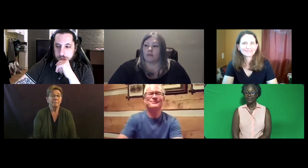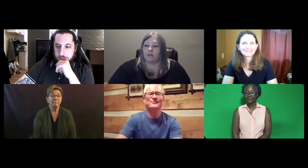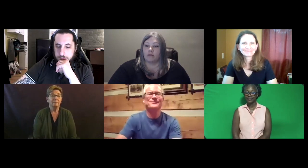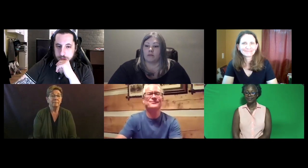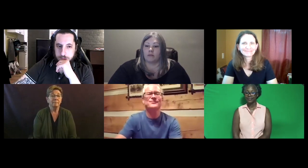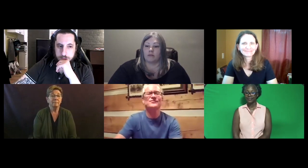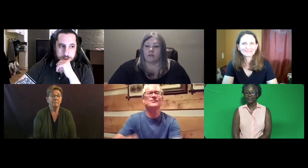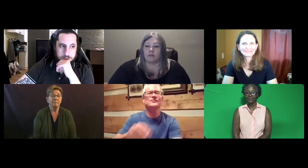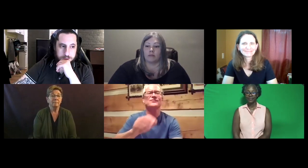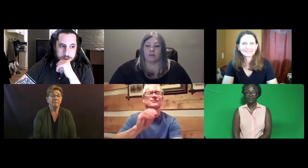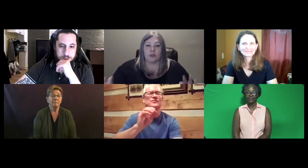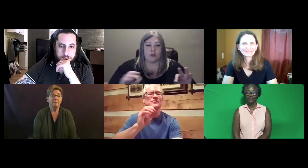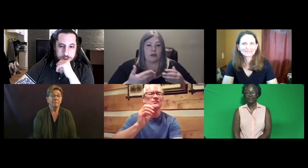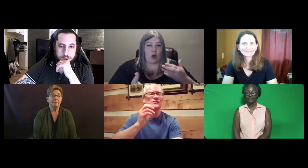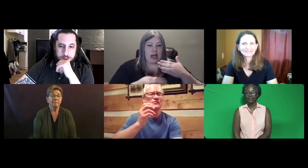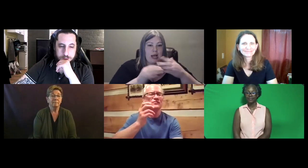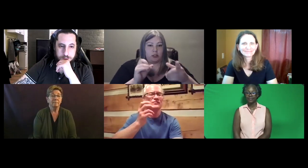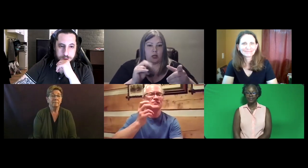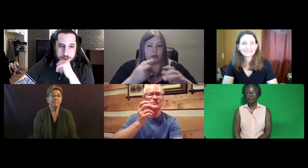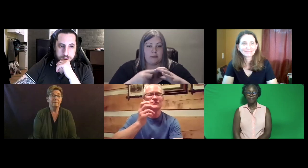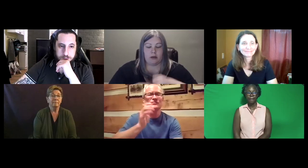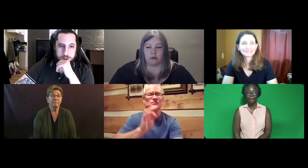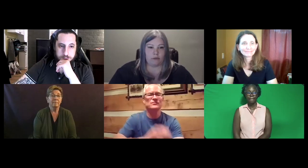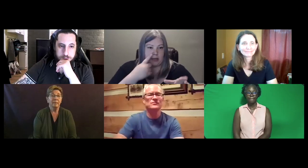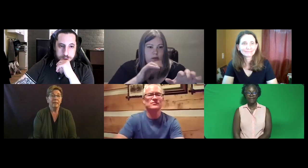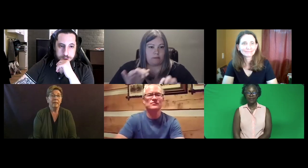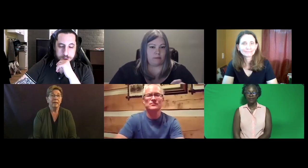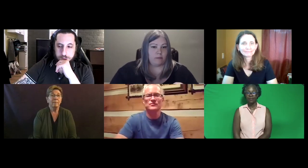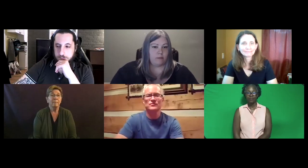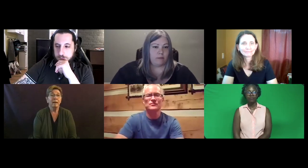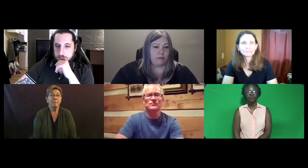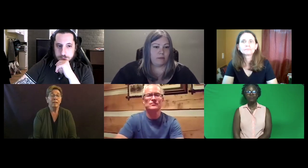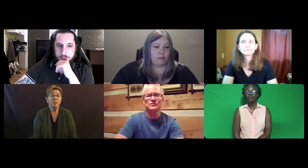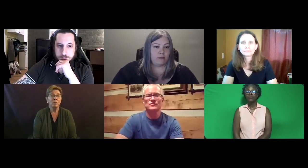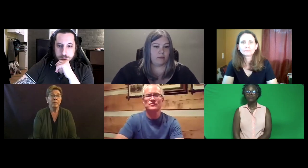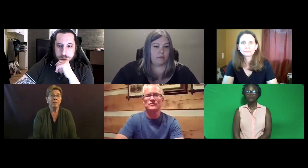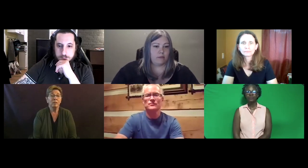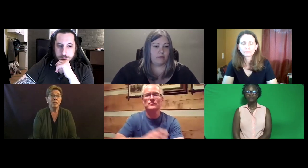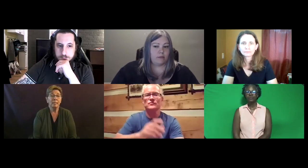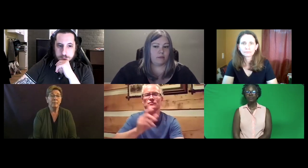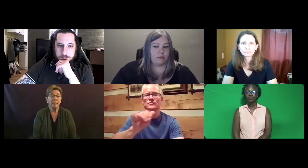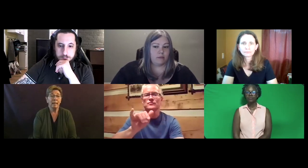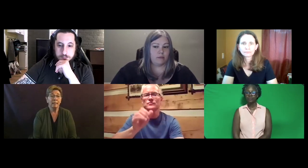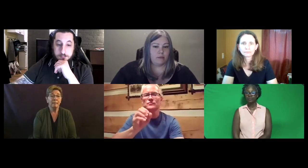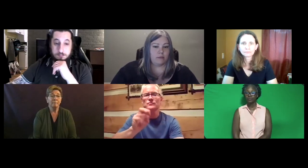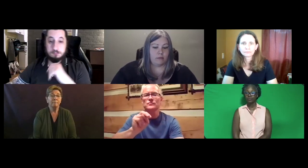I'll make sure that we get Jon's e-mail added.